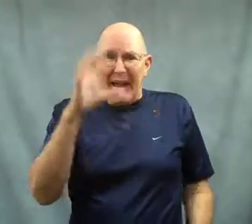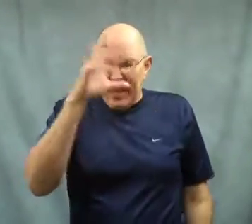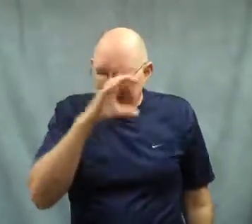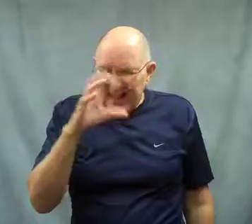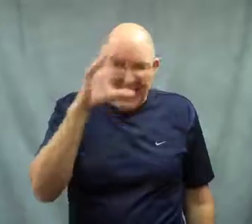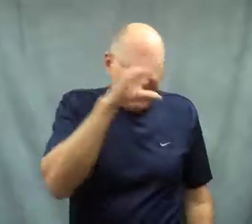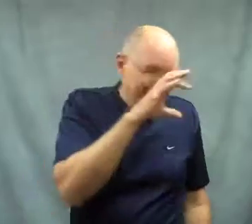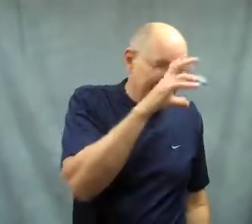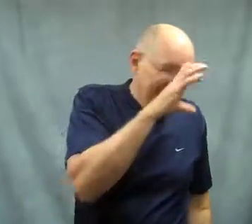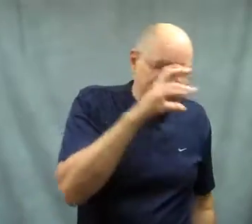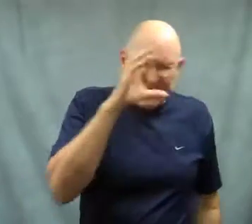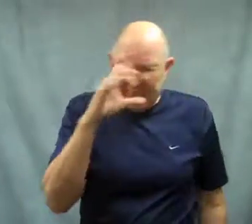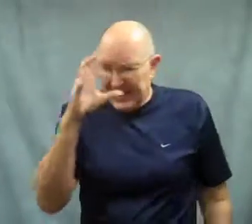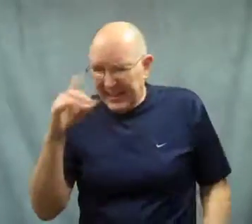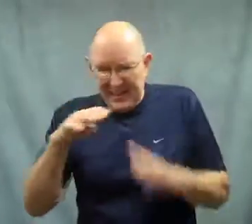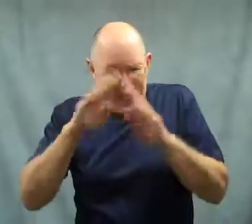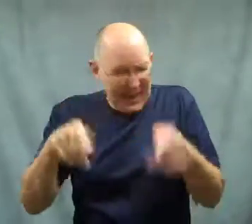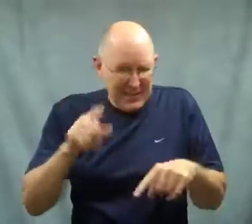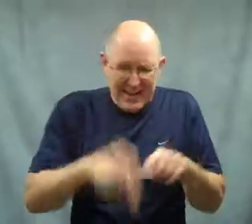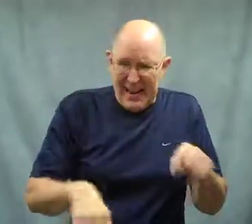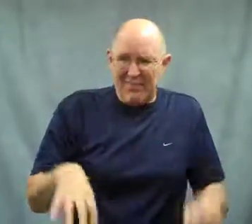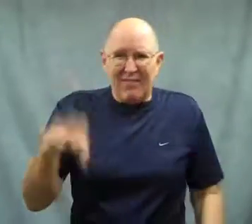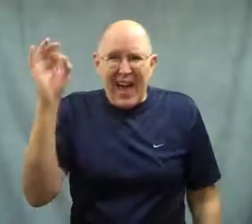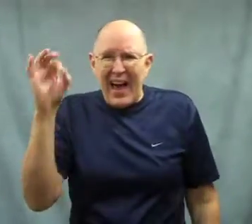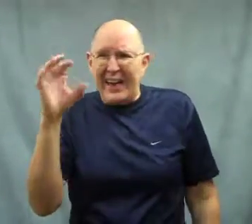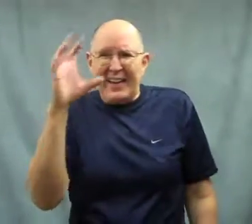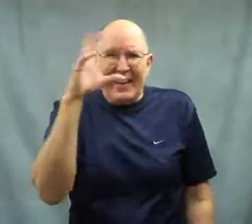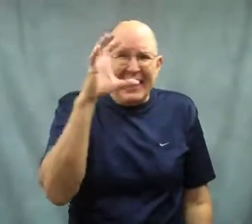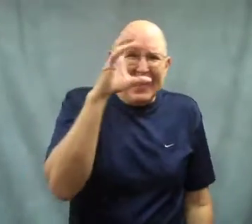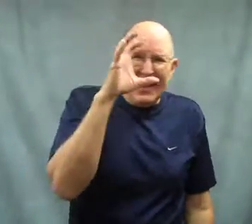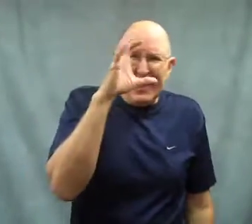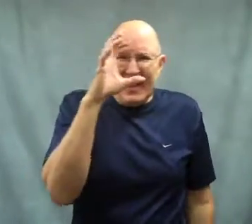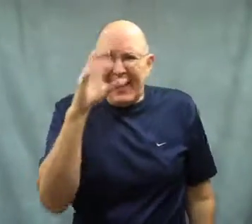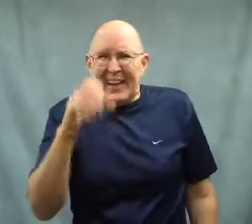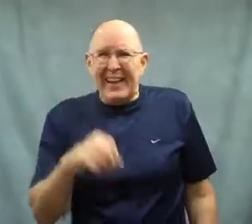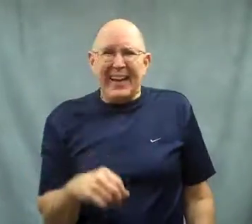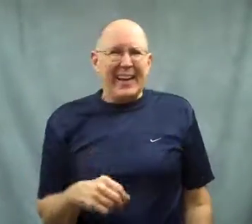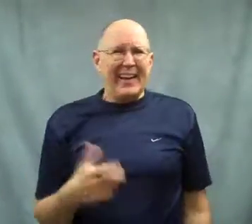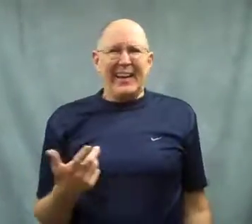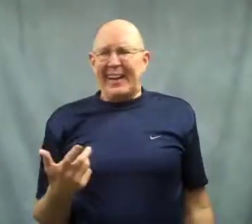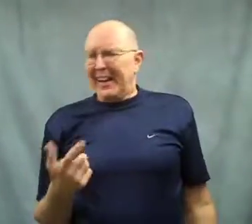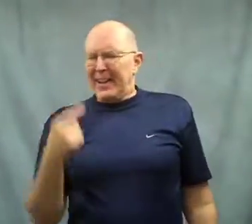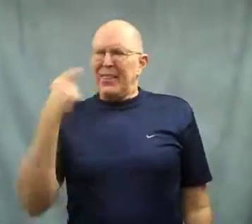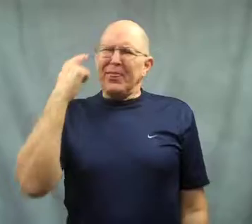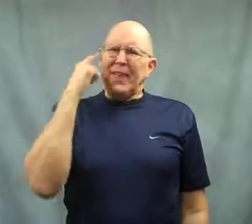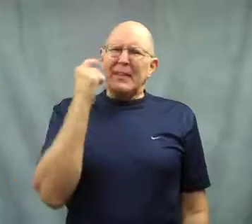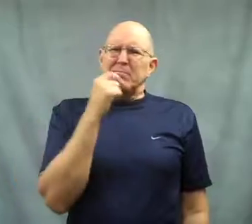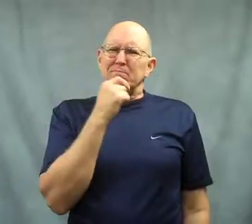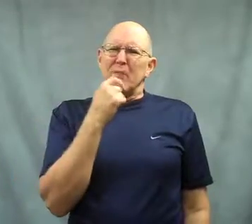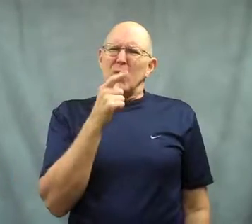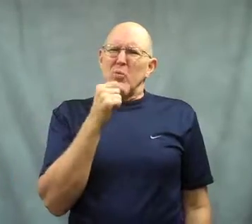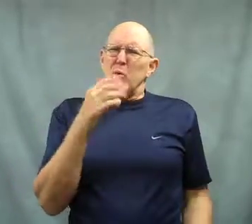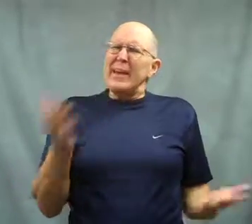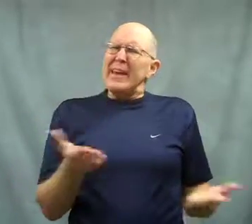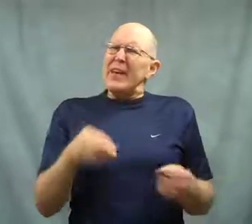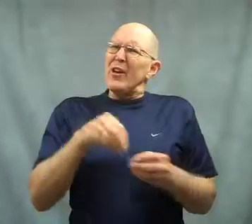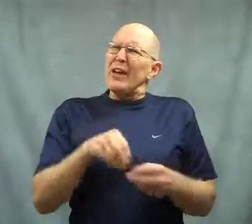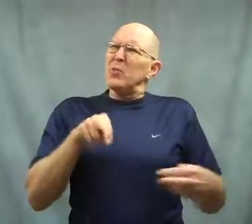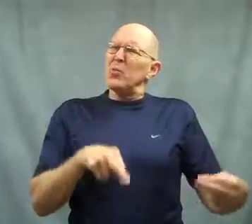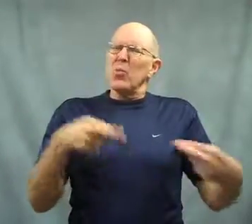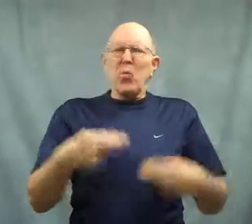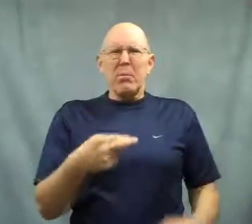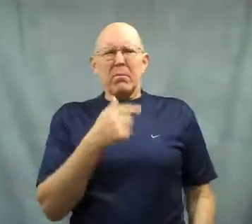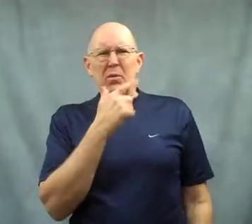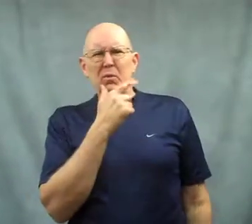They searched the house, and couldn't find it.